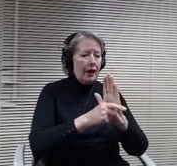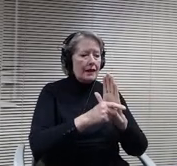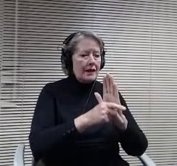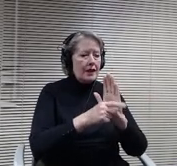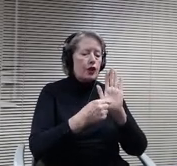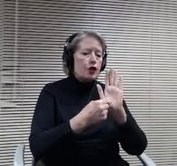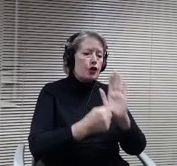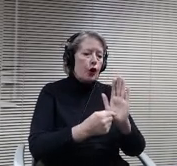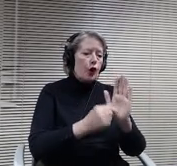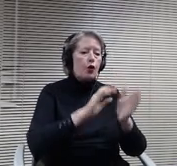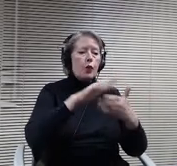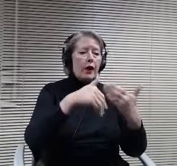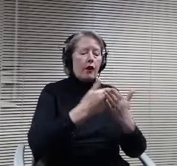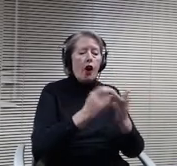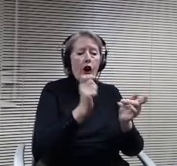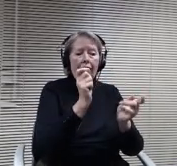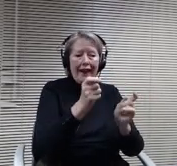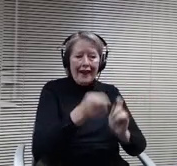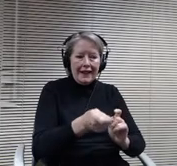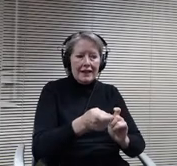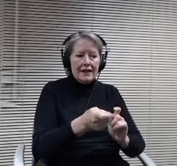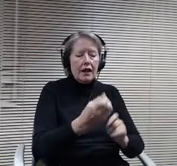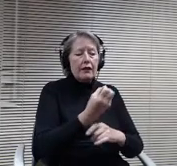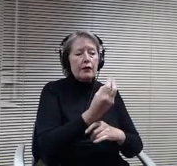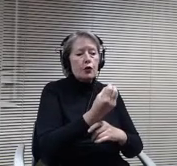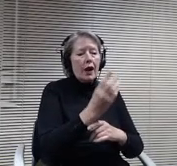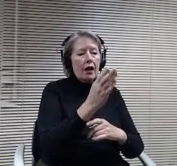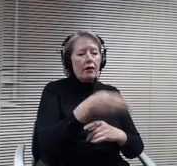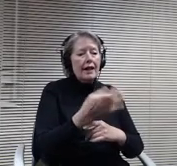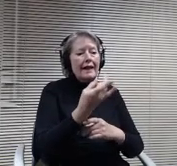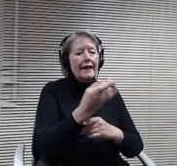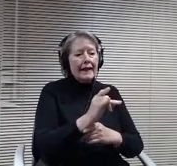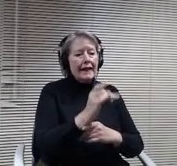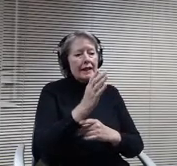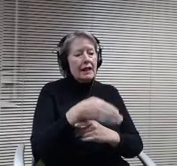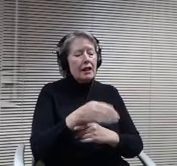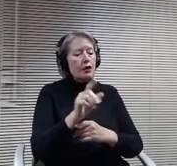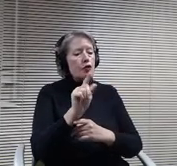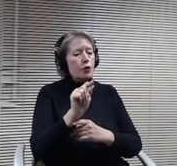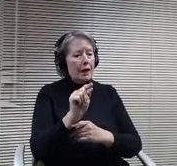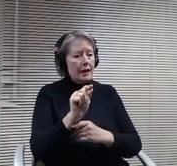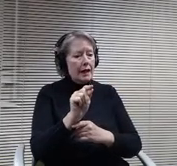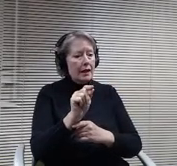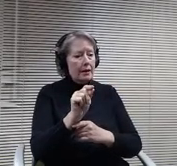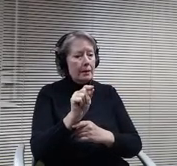incorporated as of 1218. Twenty that is the one that was emailed